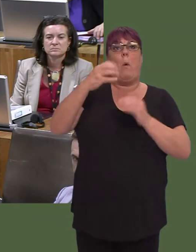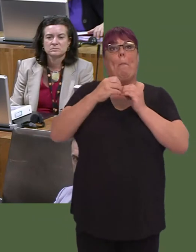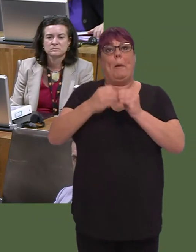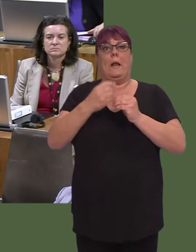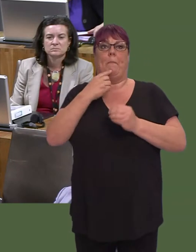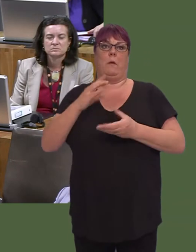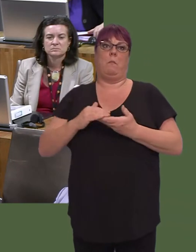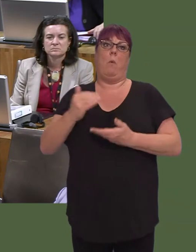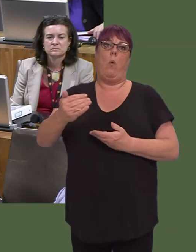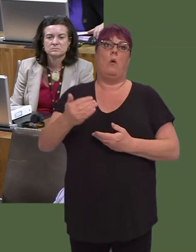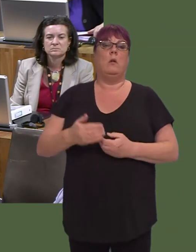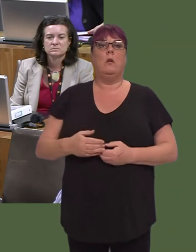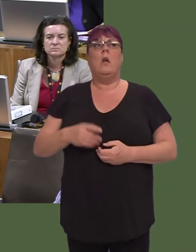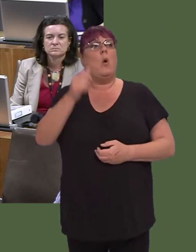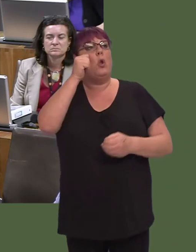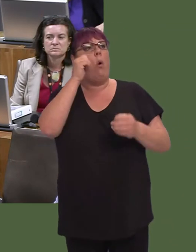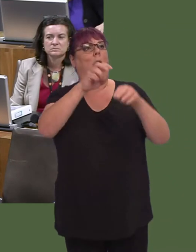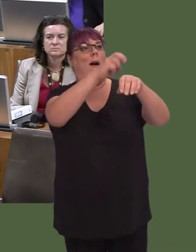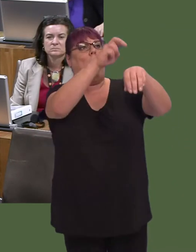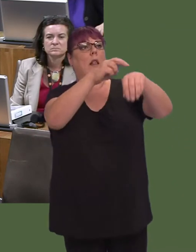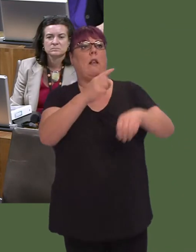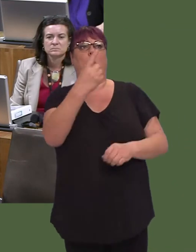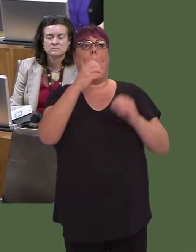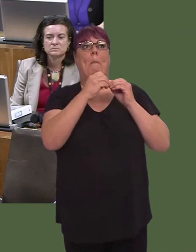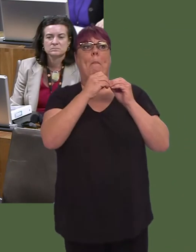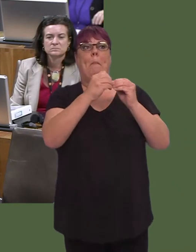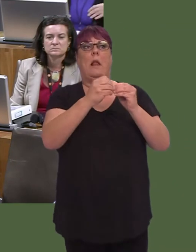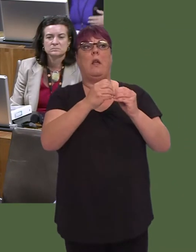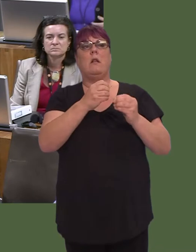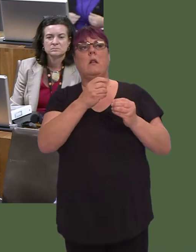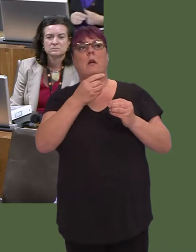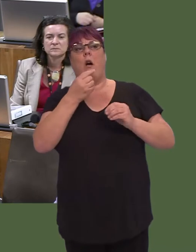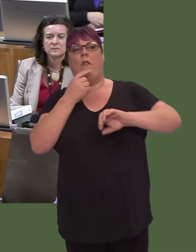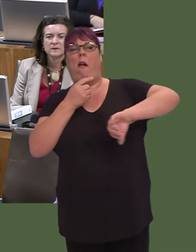We know Northern Ireland had £1 billion-worth of bung money. Why doesn't he make the case for Wales?